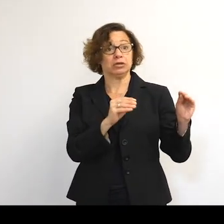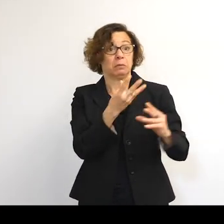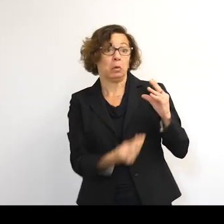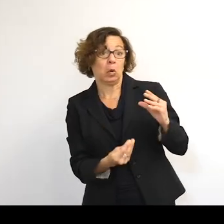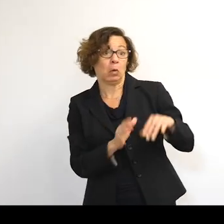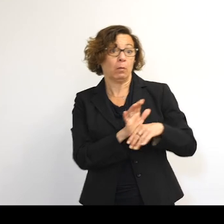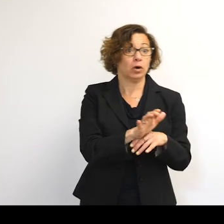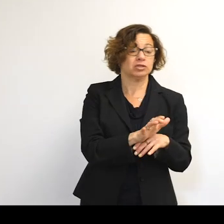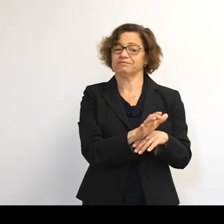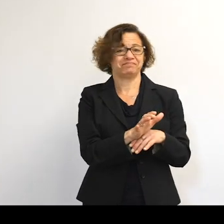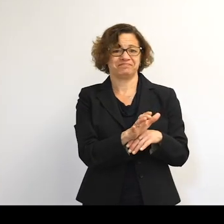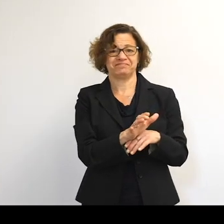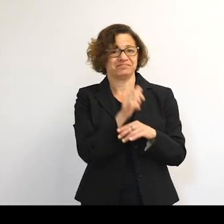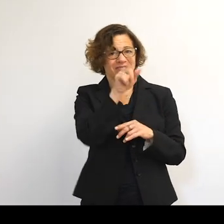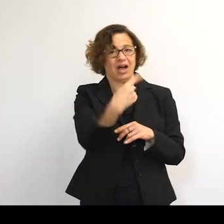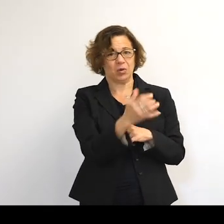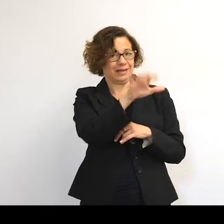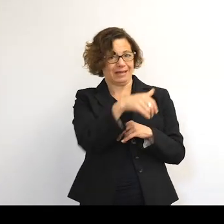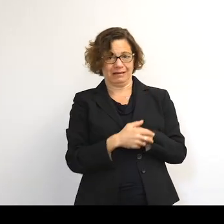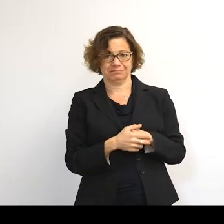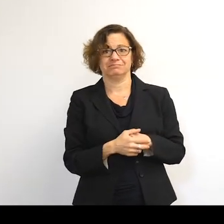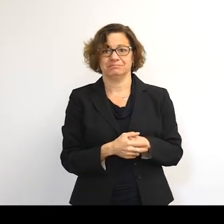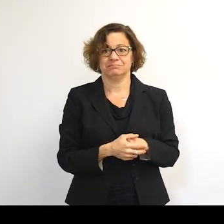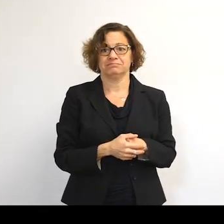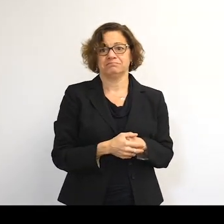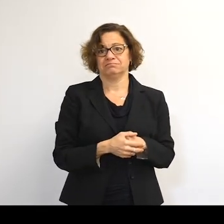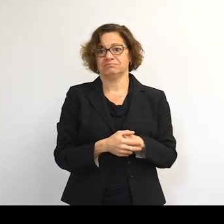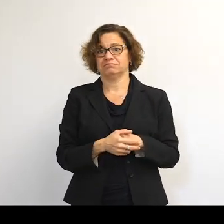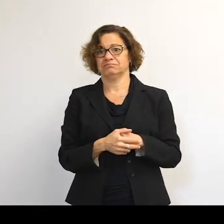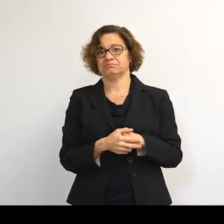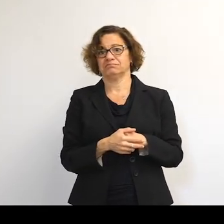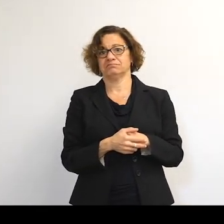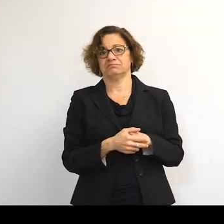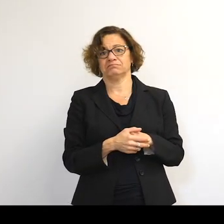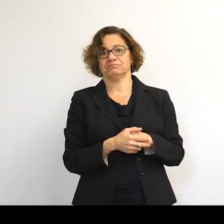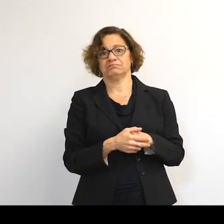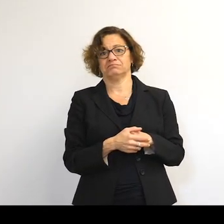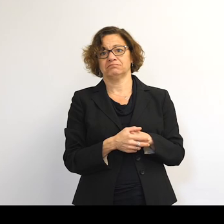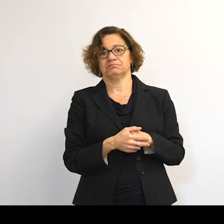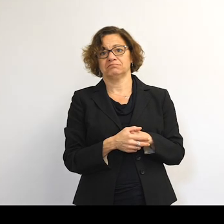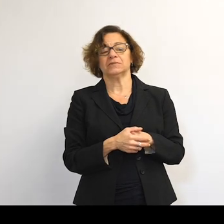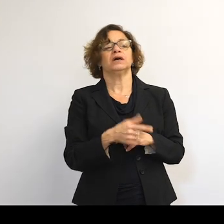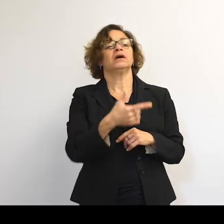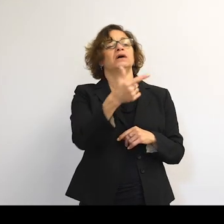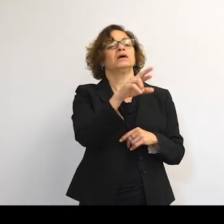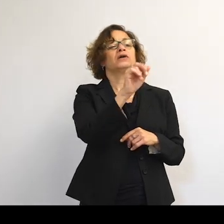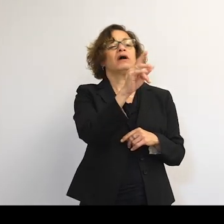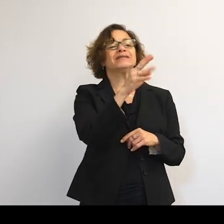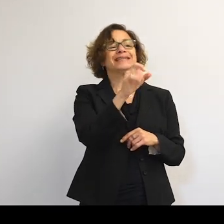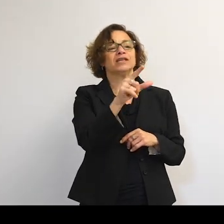no longer hold. I don't understand that. So we're talking gravitational forces.